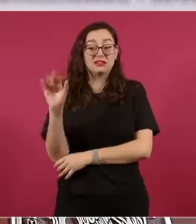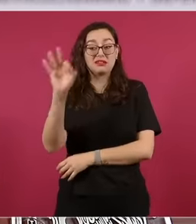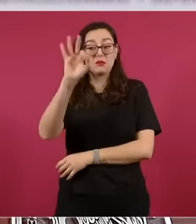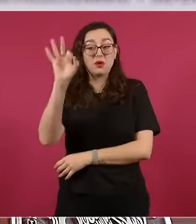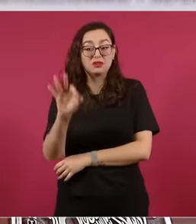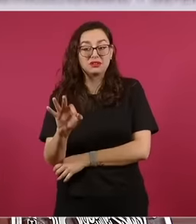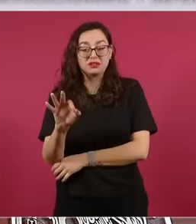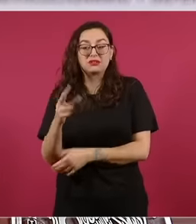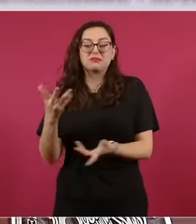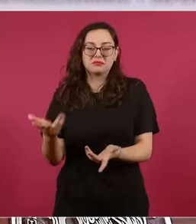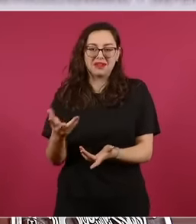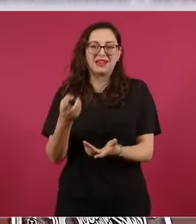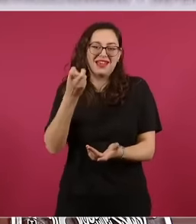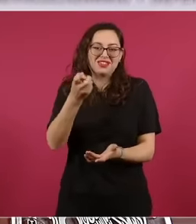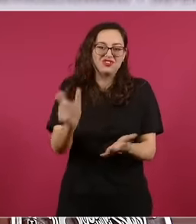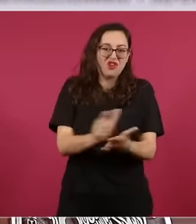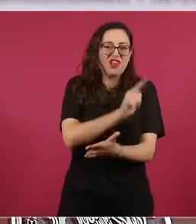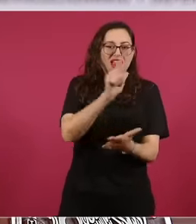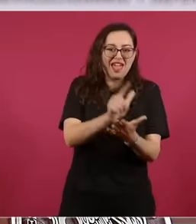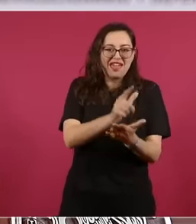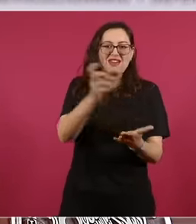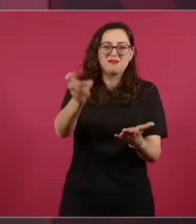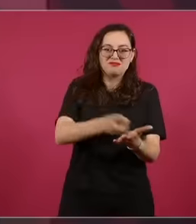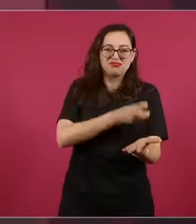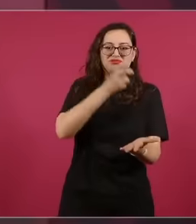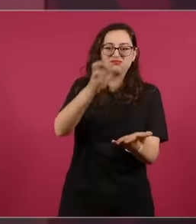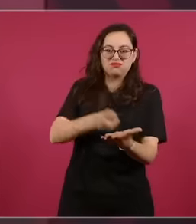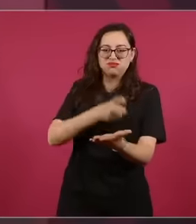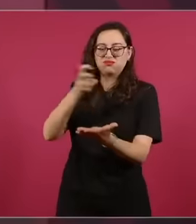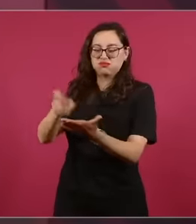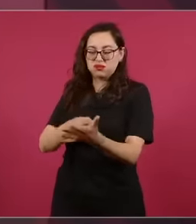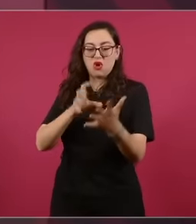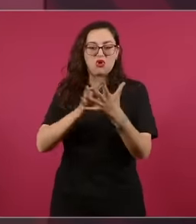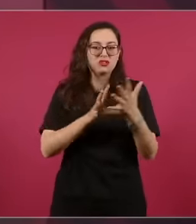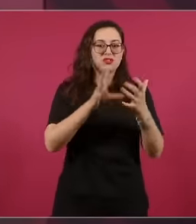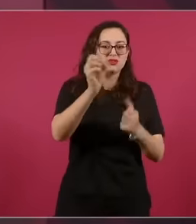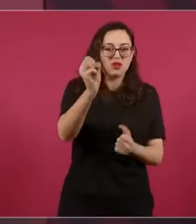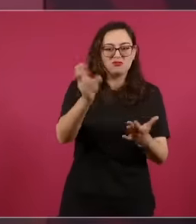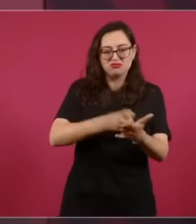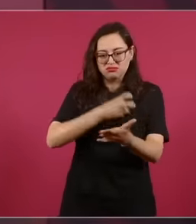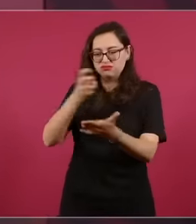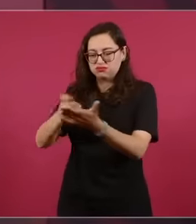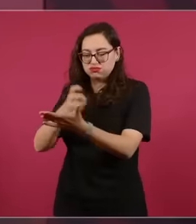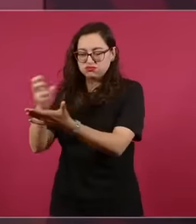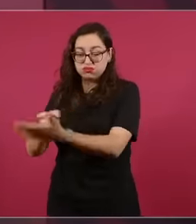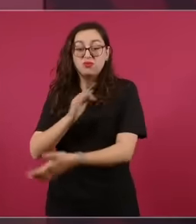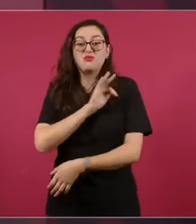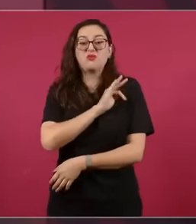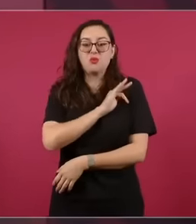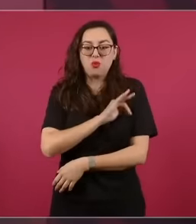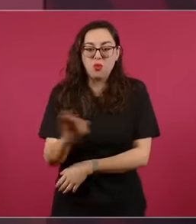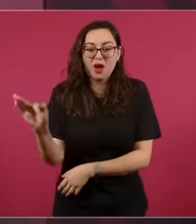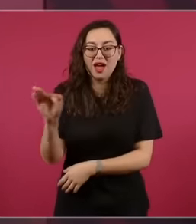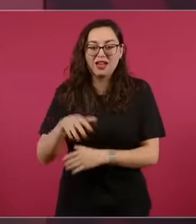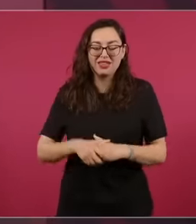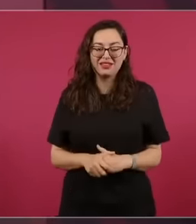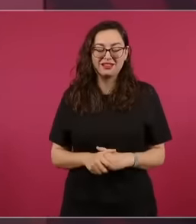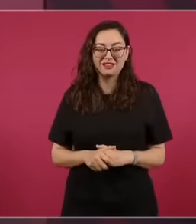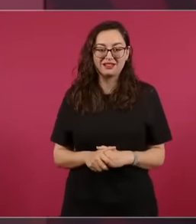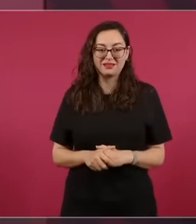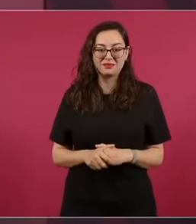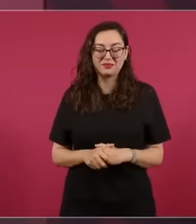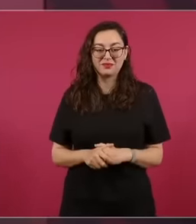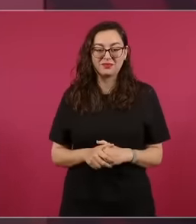it has the possibility of reforming the Constitution because if it does not have